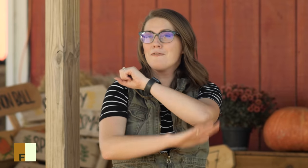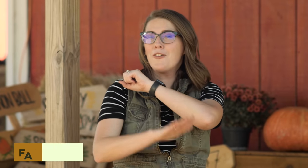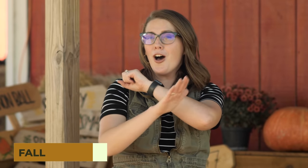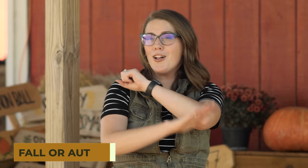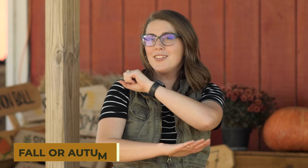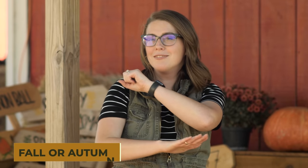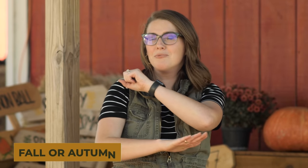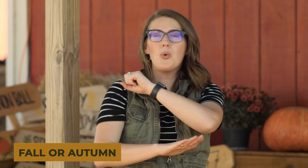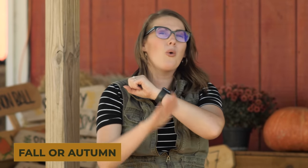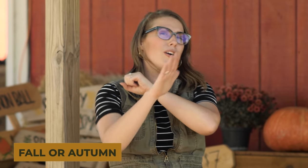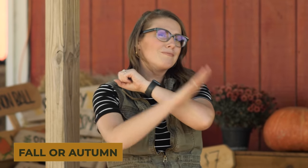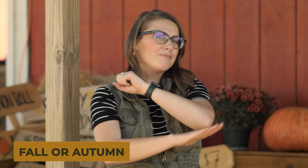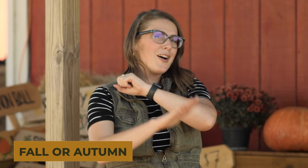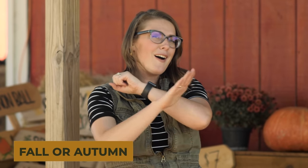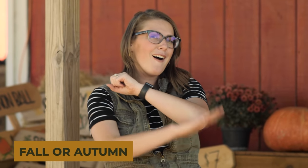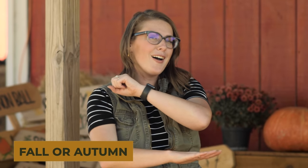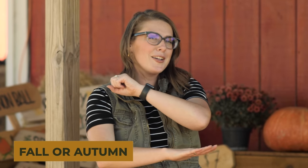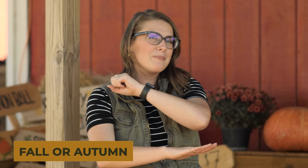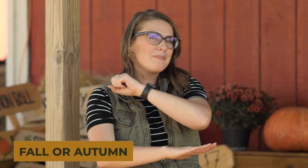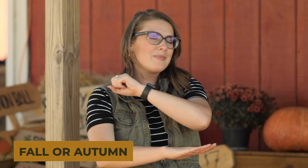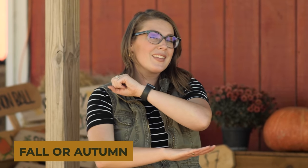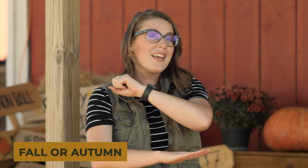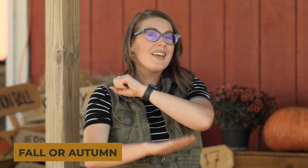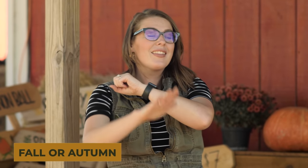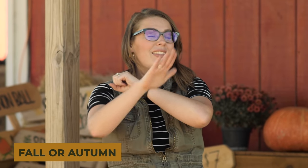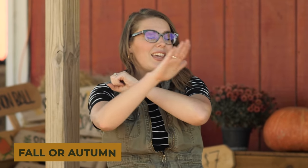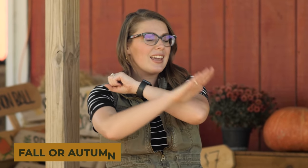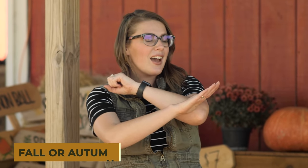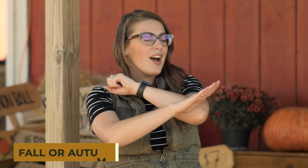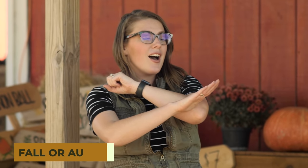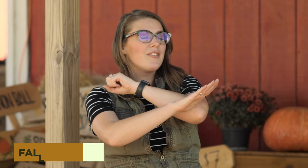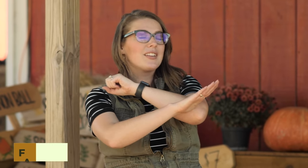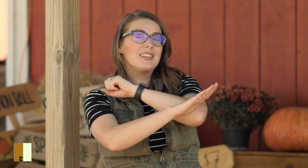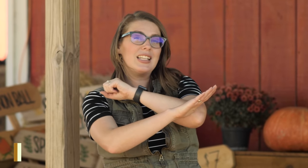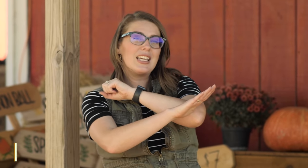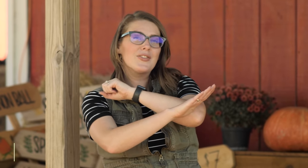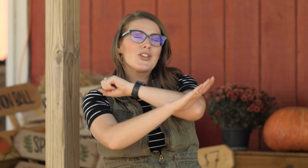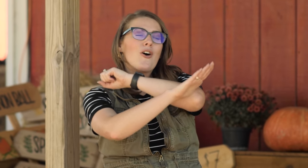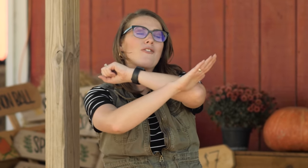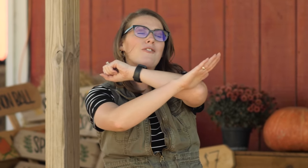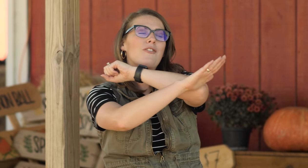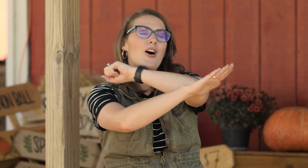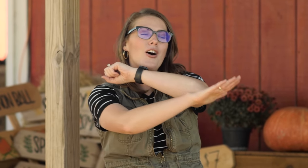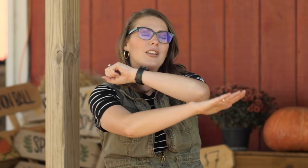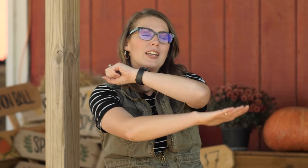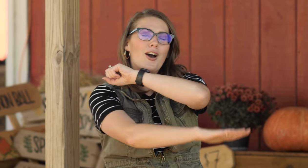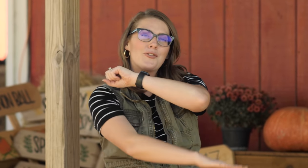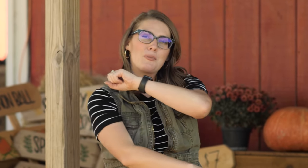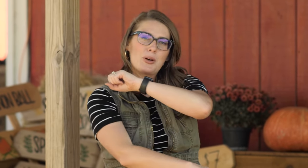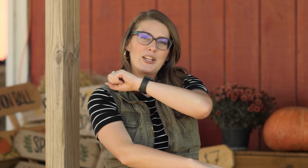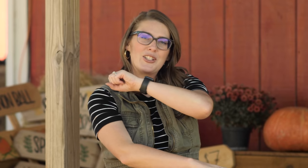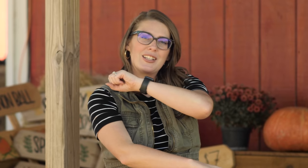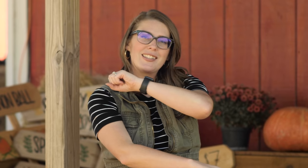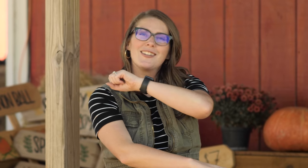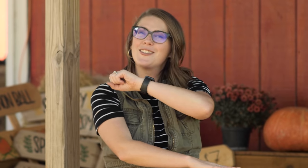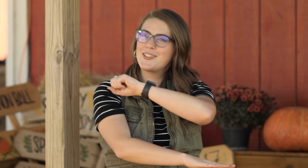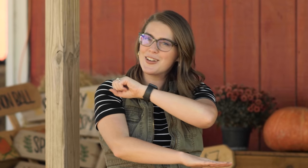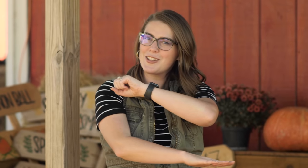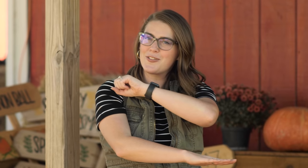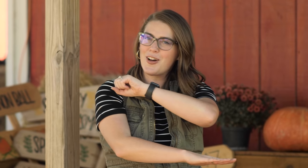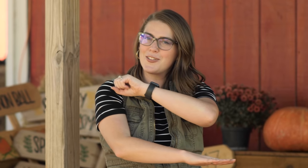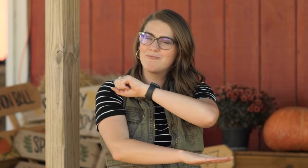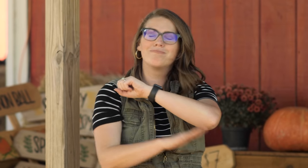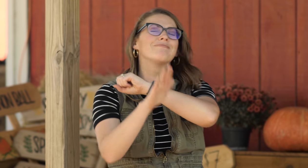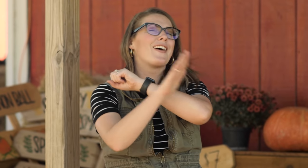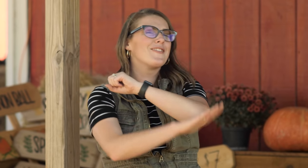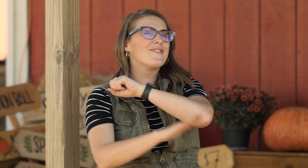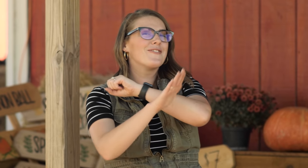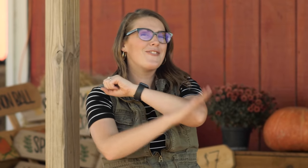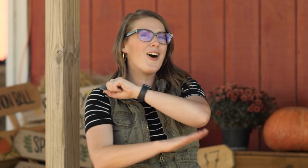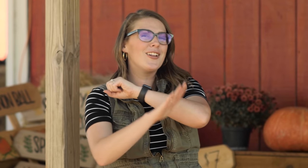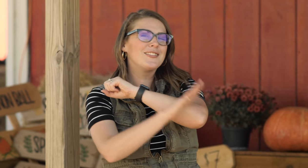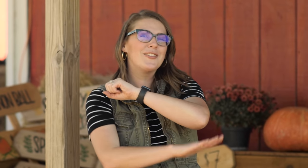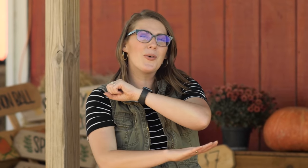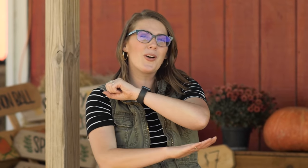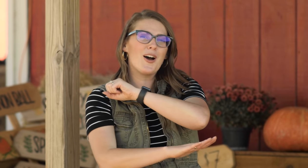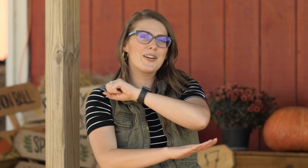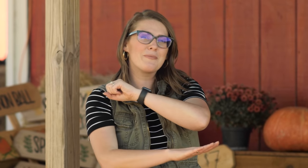"Fall or autumn', think of the leaves falling off the branches during the fall, 'fall or autumn'.